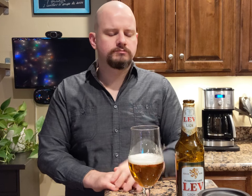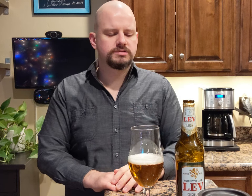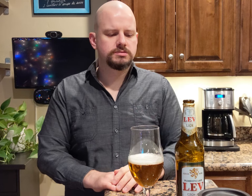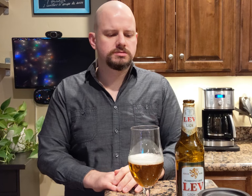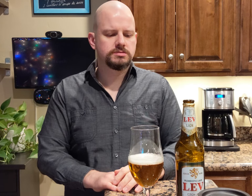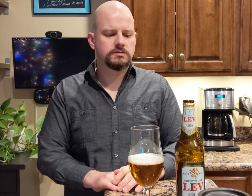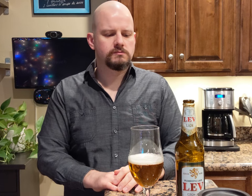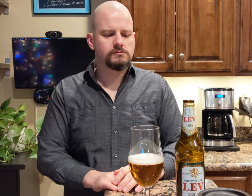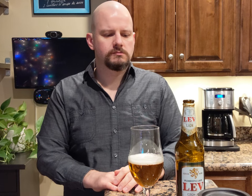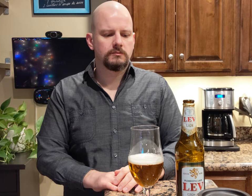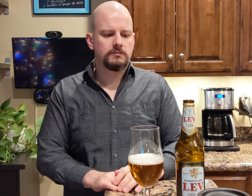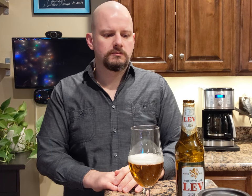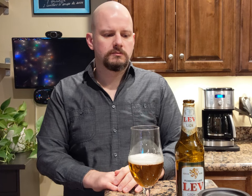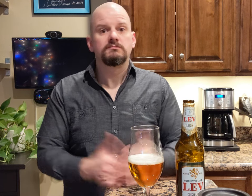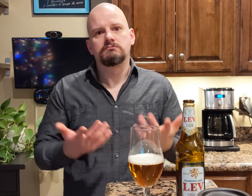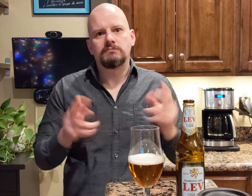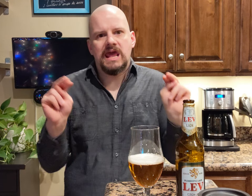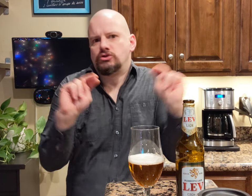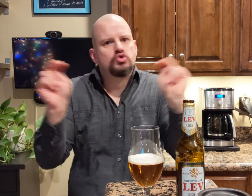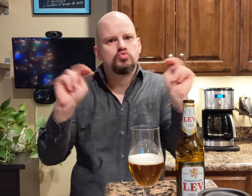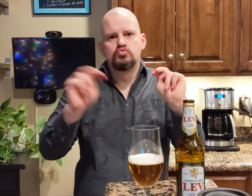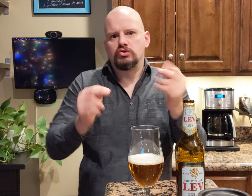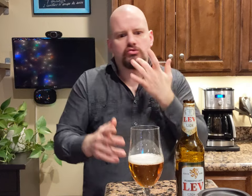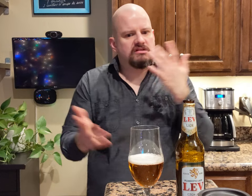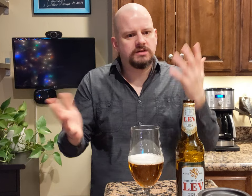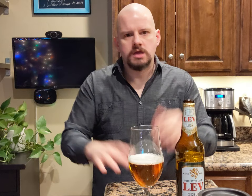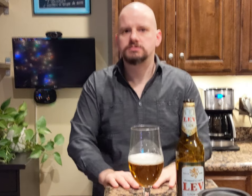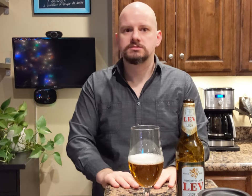The taste is all neutral.